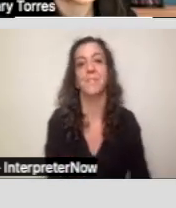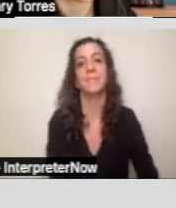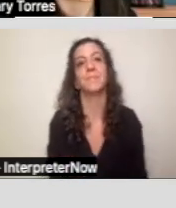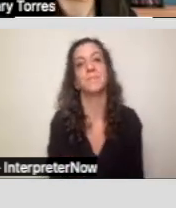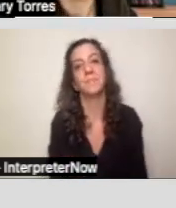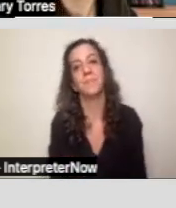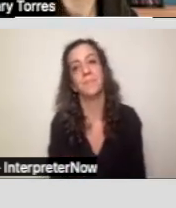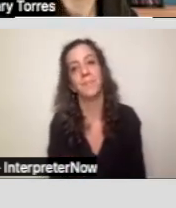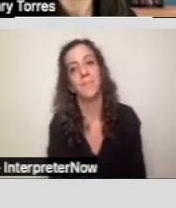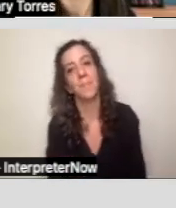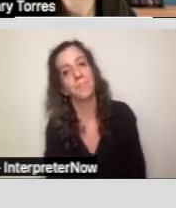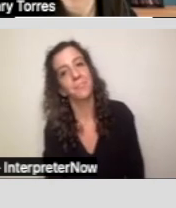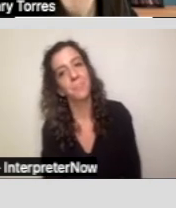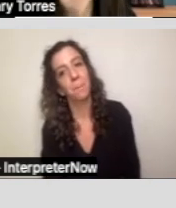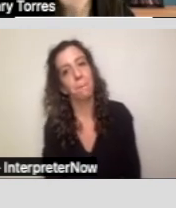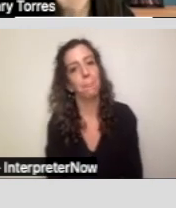And so we keep talking about this IPP.